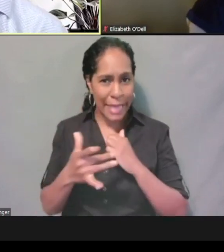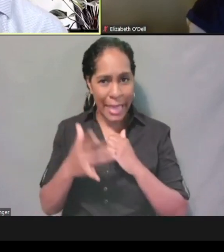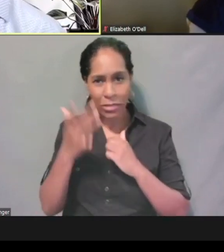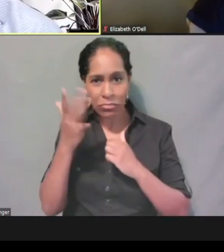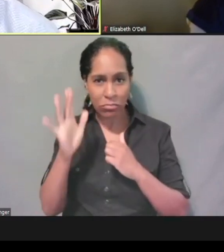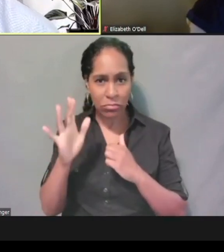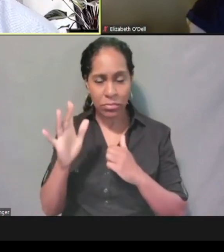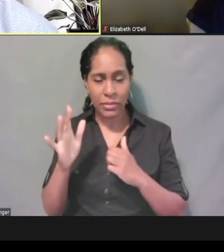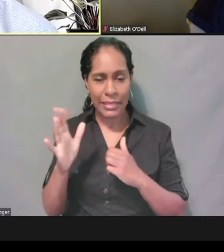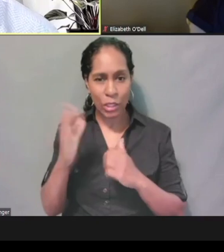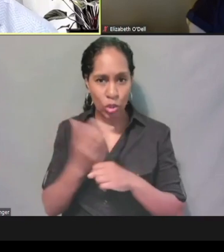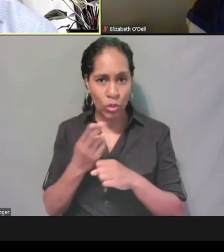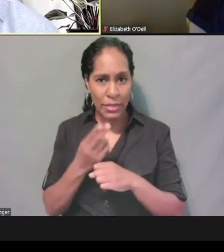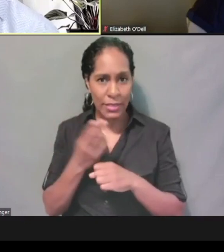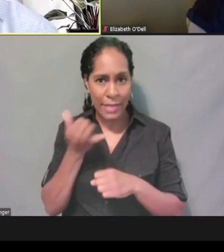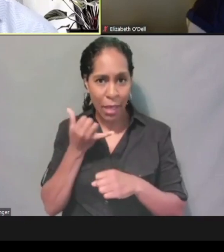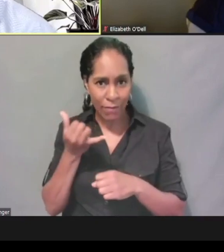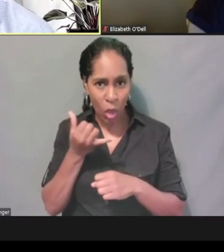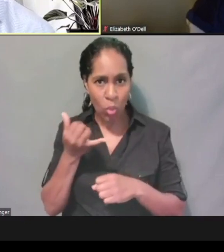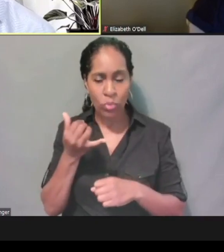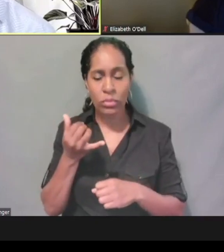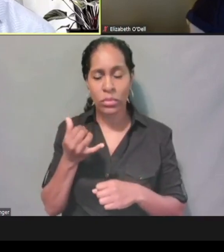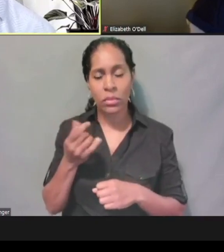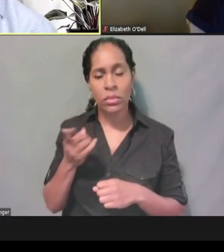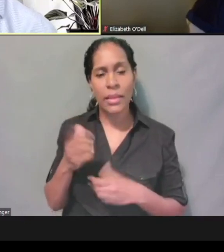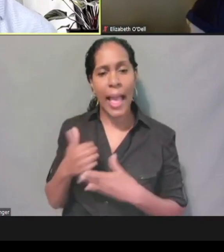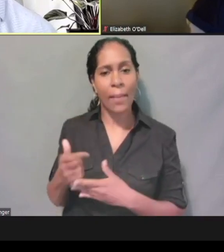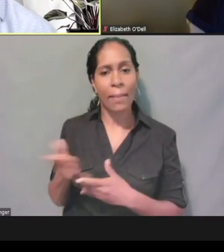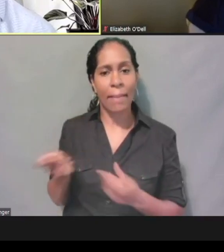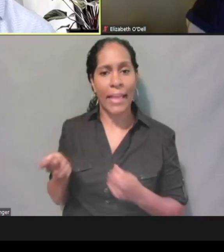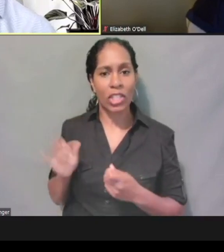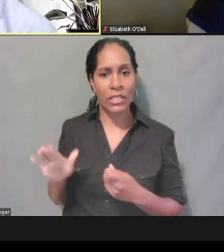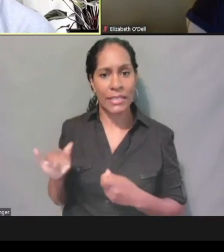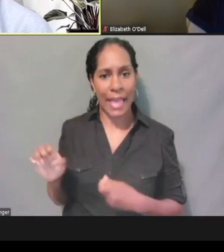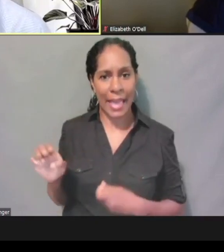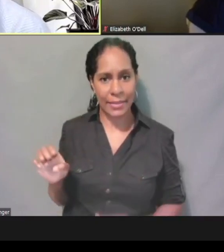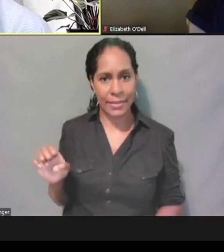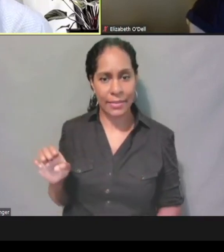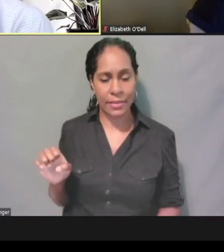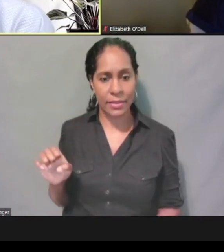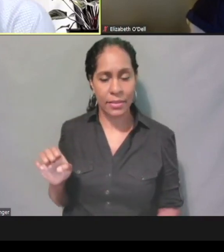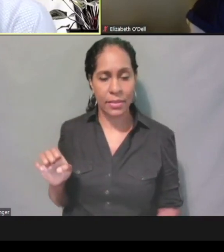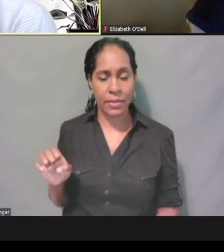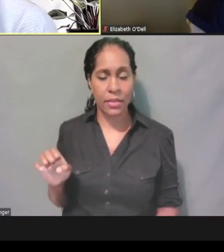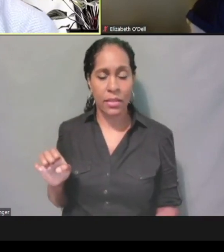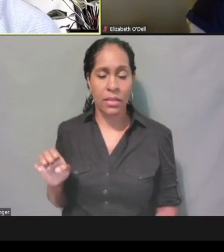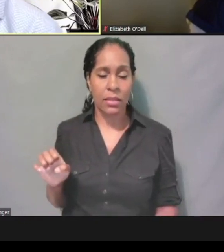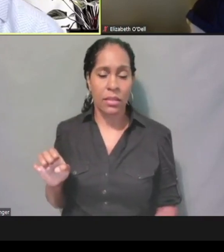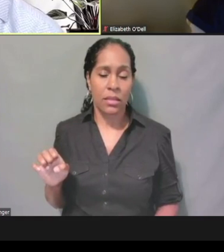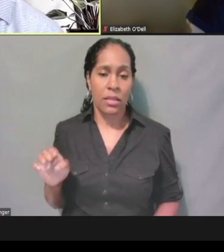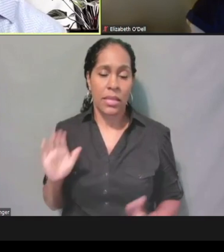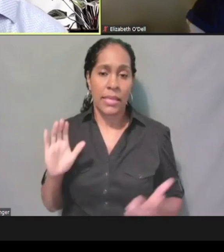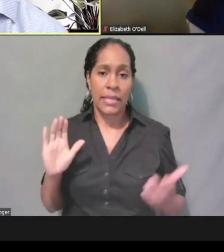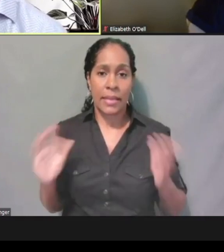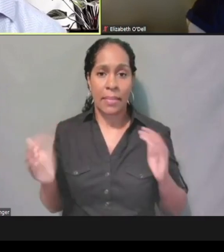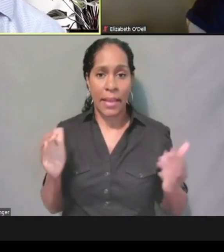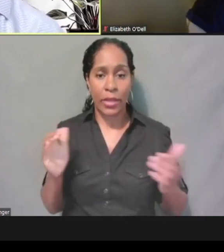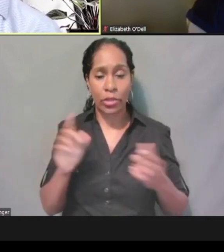let's have him manage his case, right? Whereas if I'm going to sit and assist with Susie.